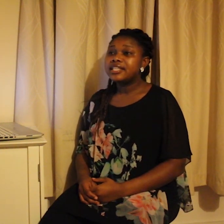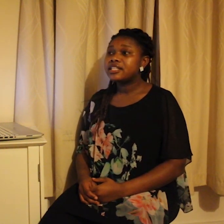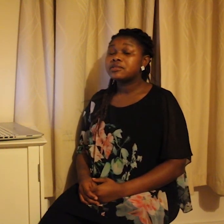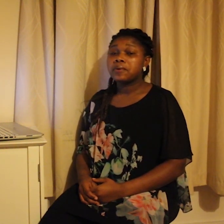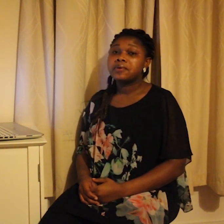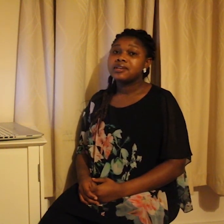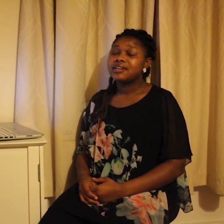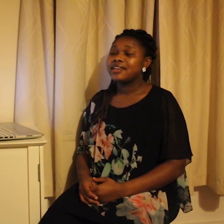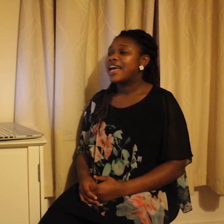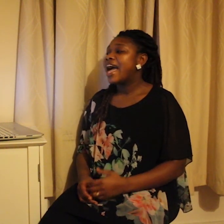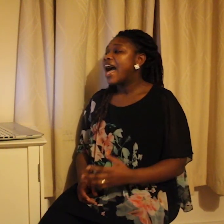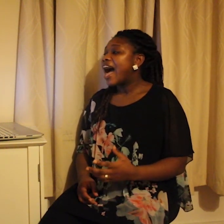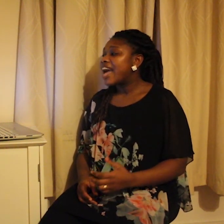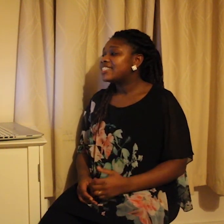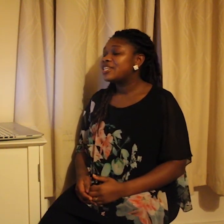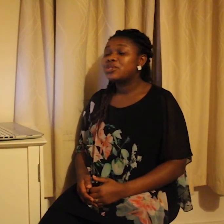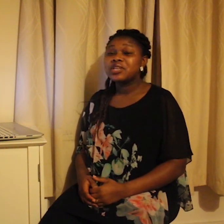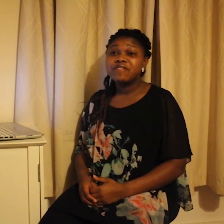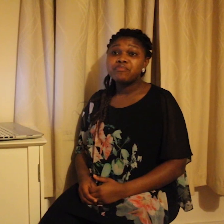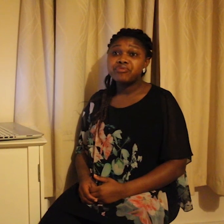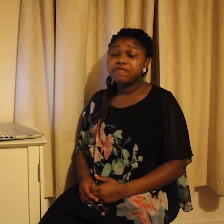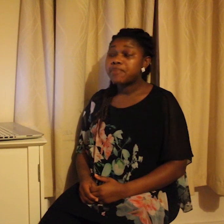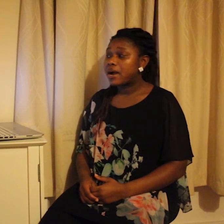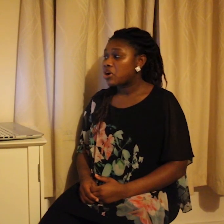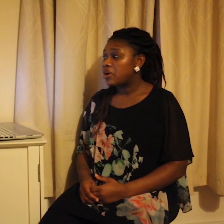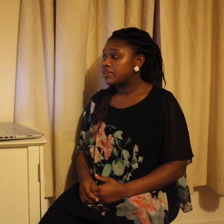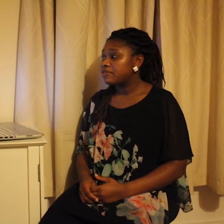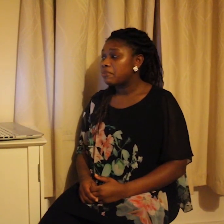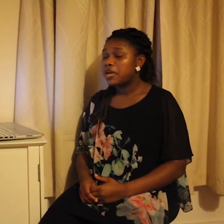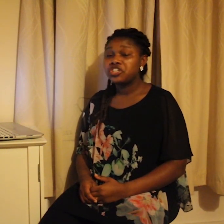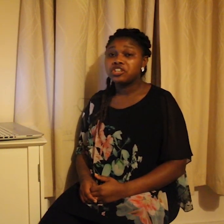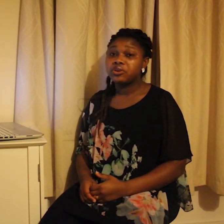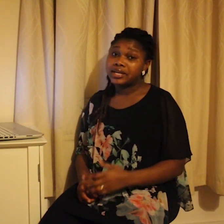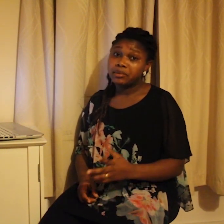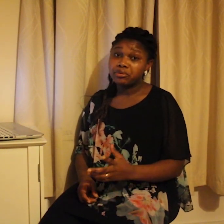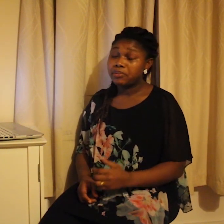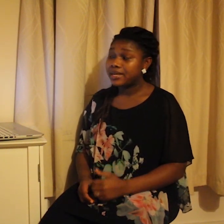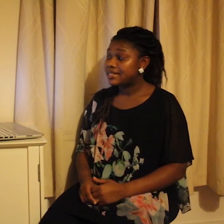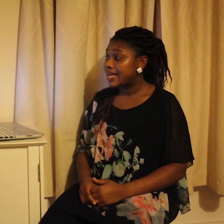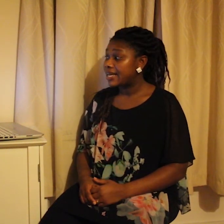this talk, I seek to give a brief background information on Adamorobe Sign language, its